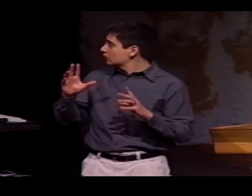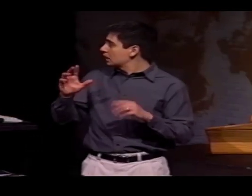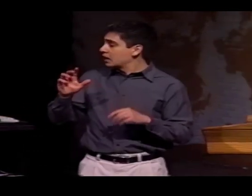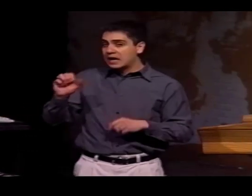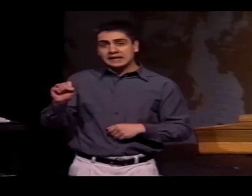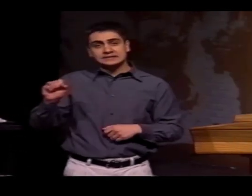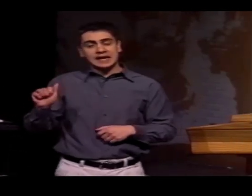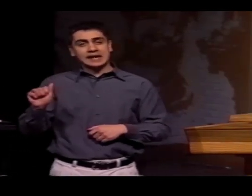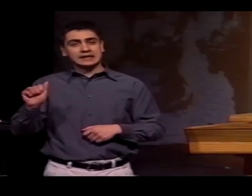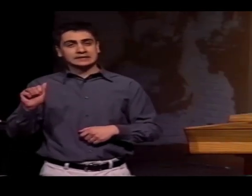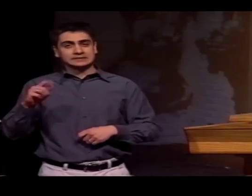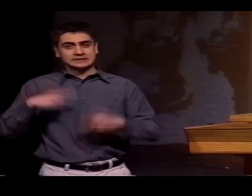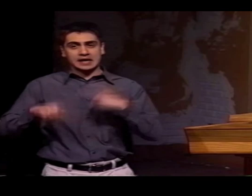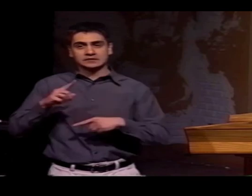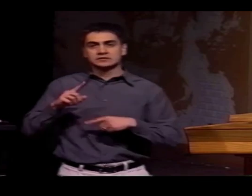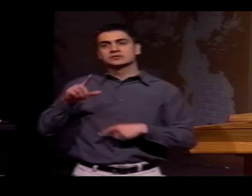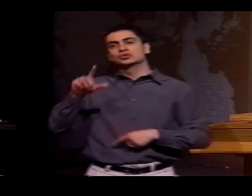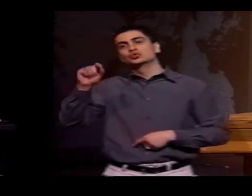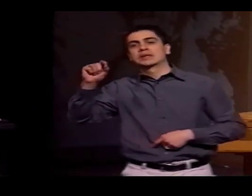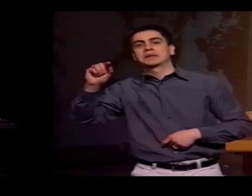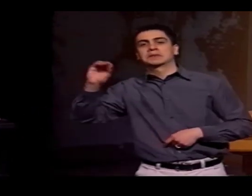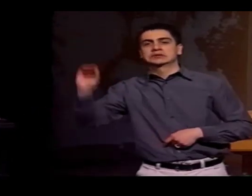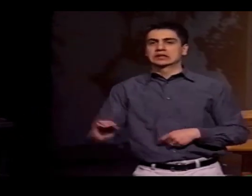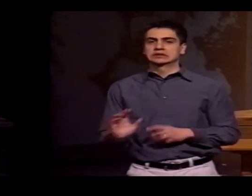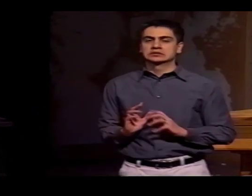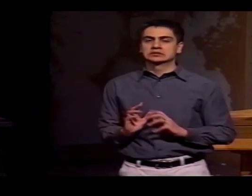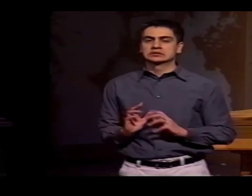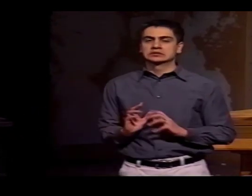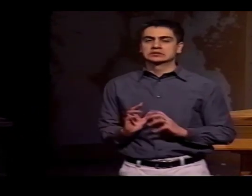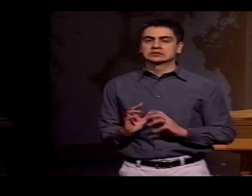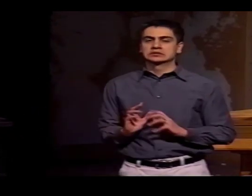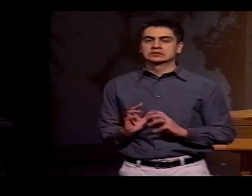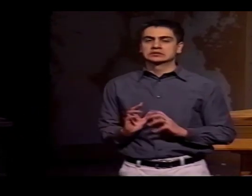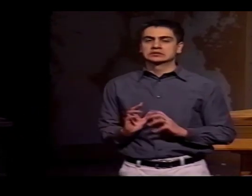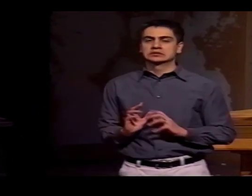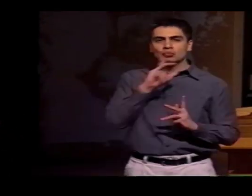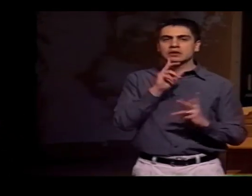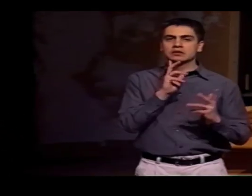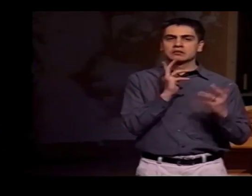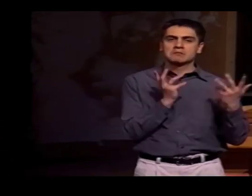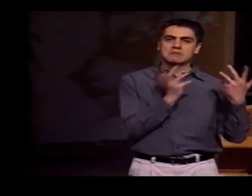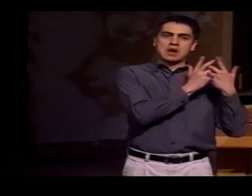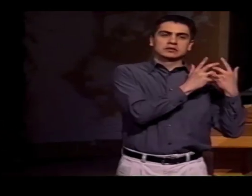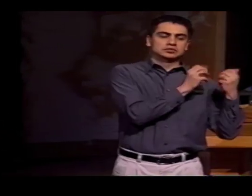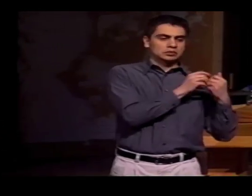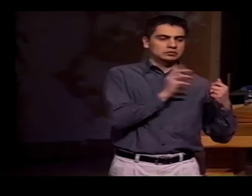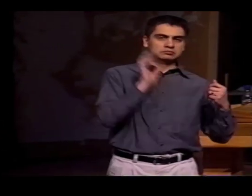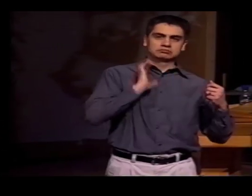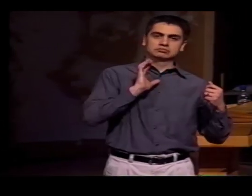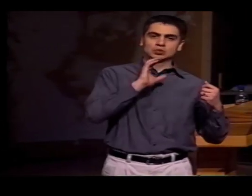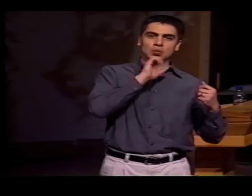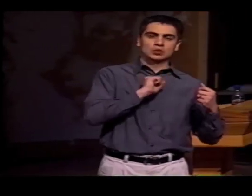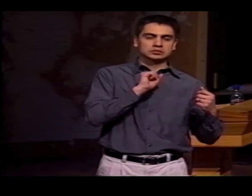THAT WERE USED IN EACH LANGUAGE. SO NOW I'D LIKE TO TALK ABOUT THE 20% OF THE TOTAL DATA,